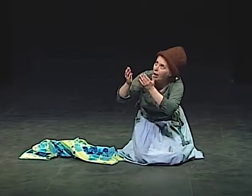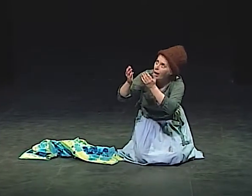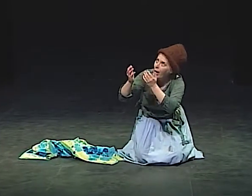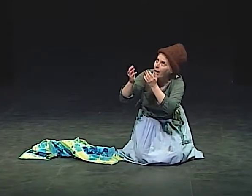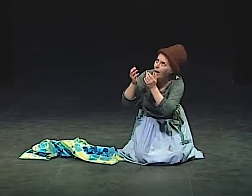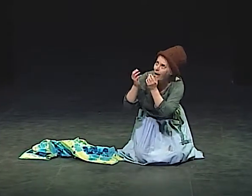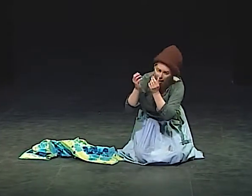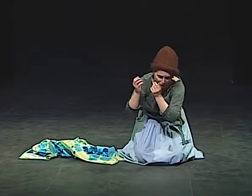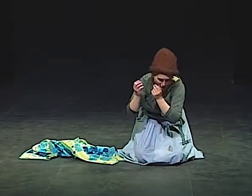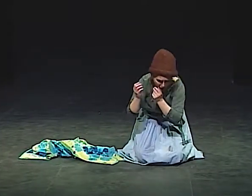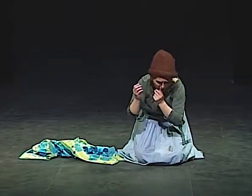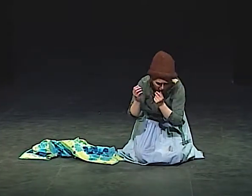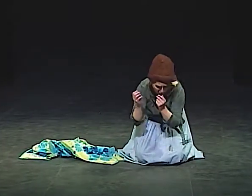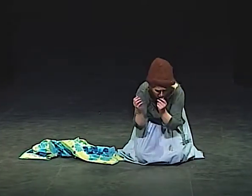GOD IS HERE.